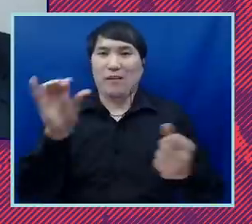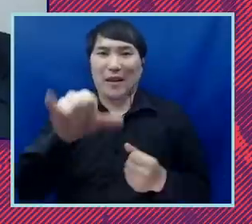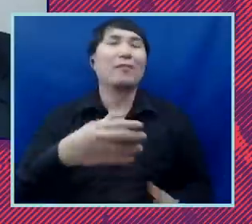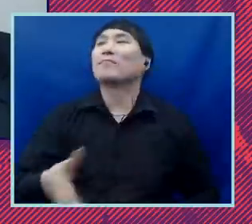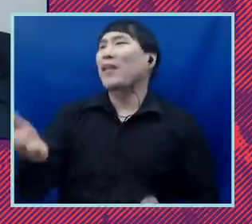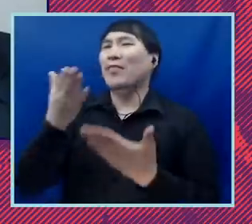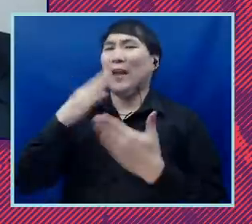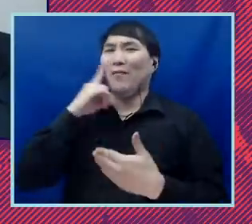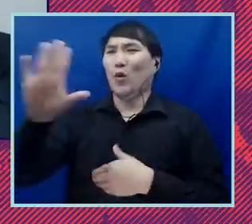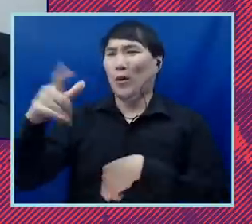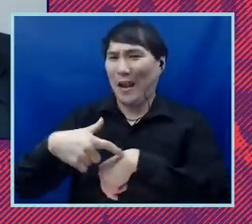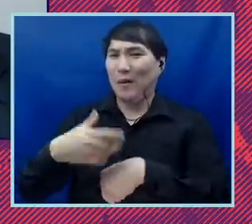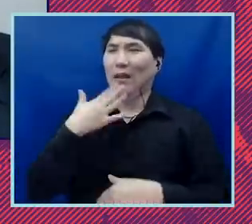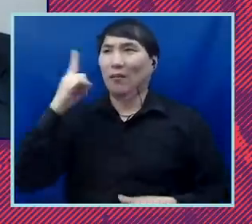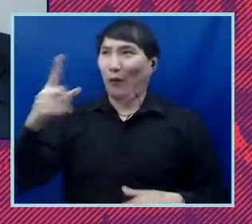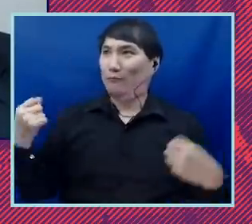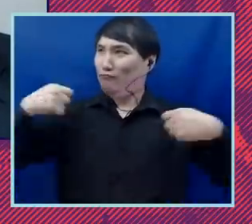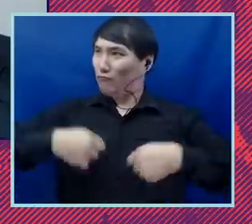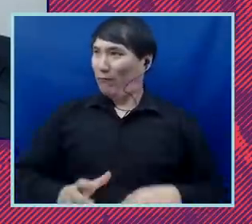Thank you for the time. Thank you for wearing a jacket. Thank you for your thought and your